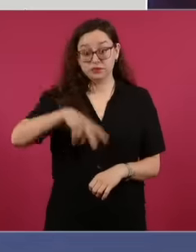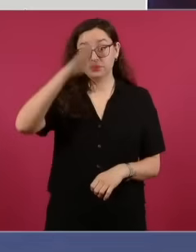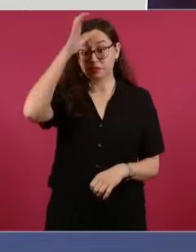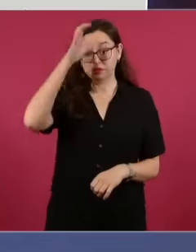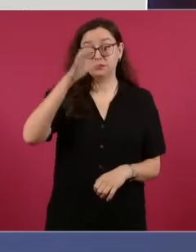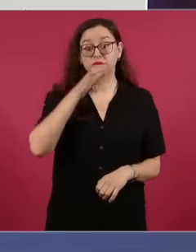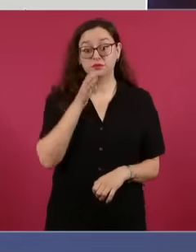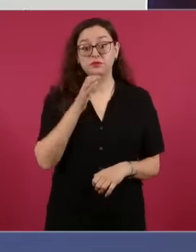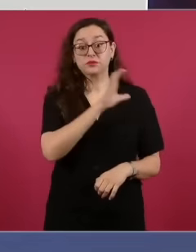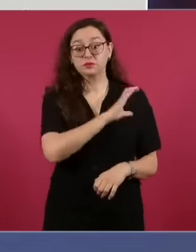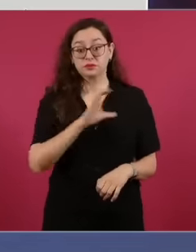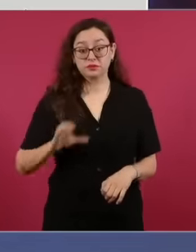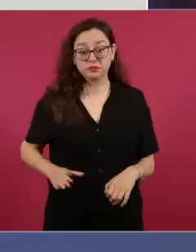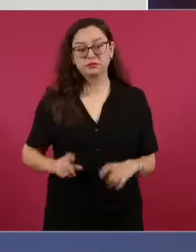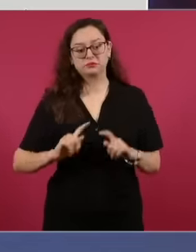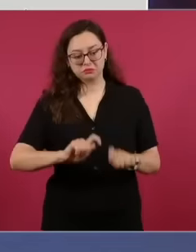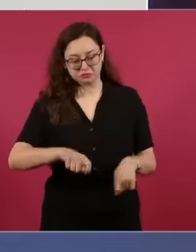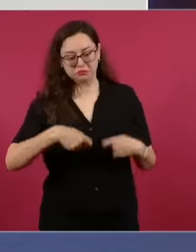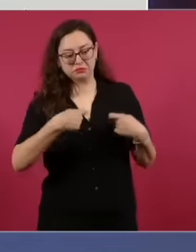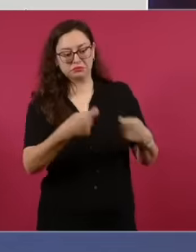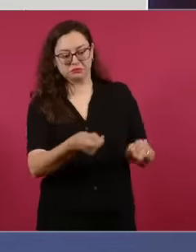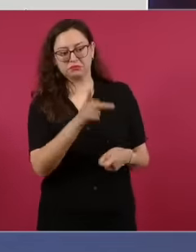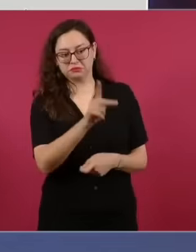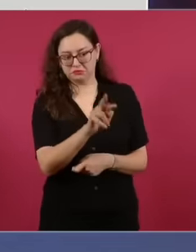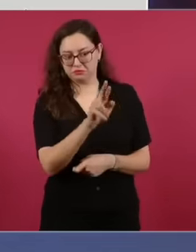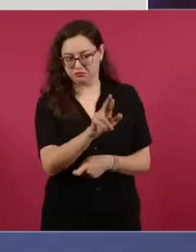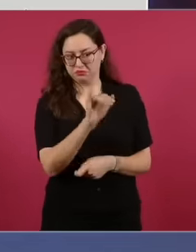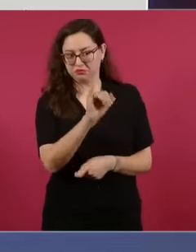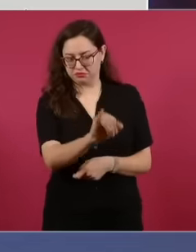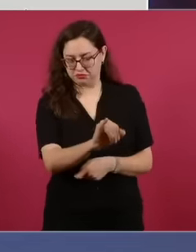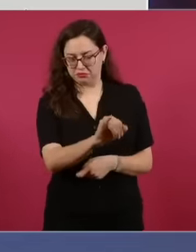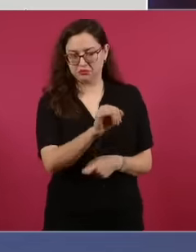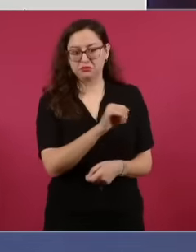candidates for the PRI for the